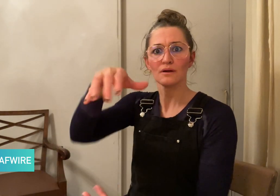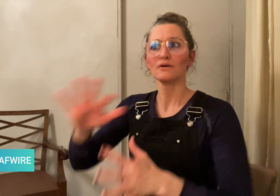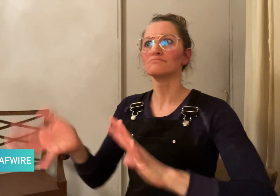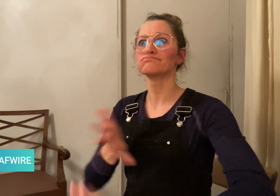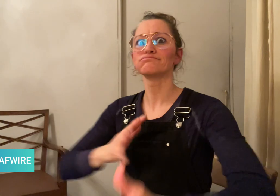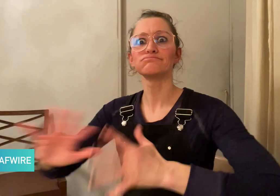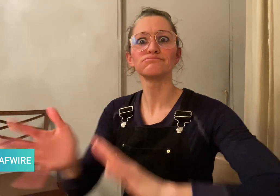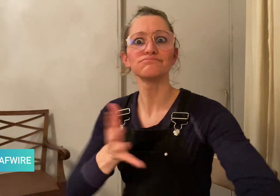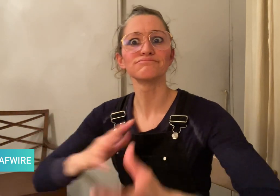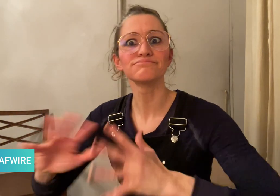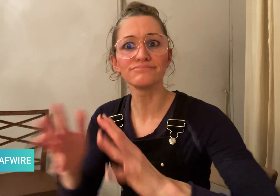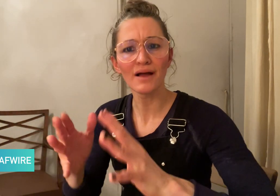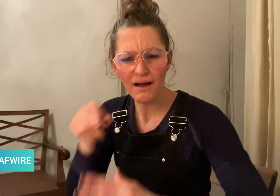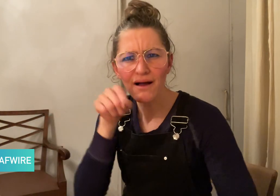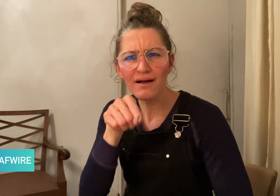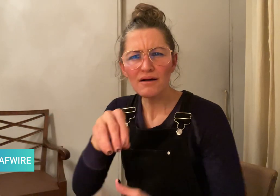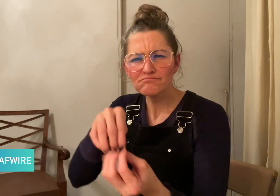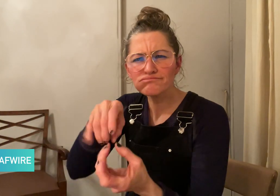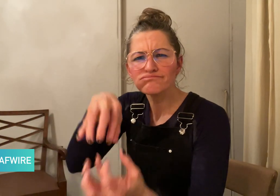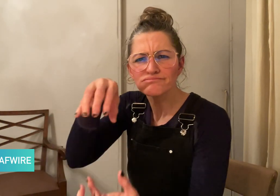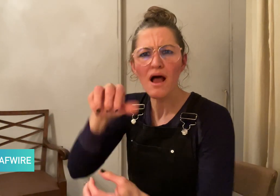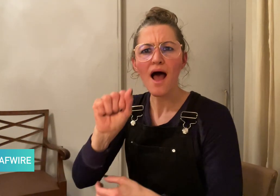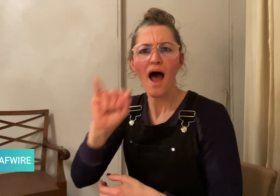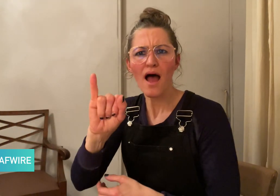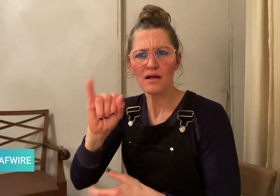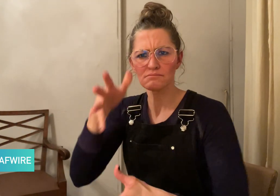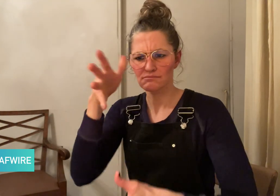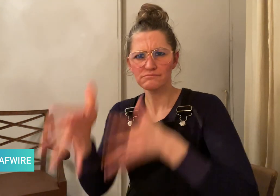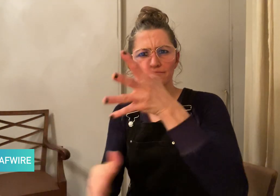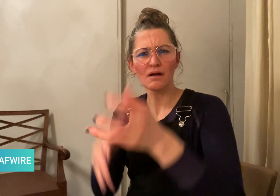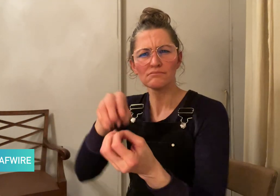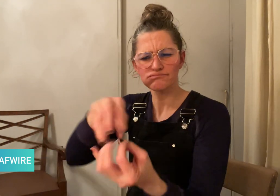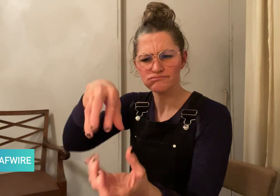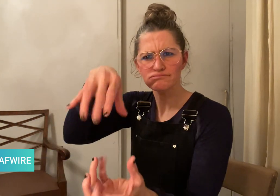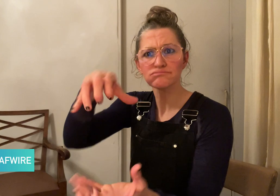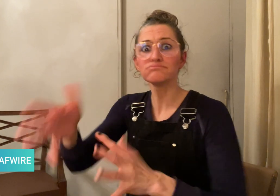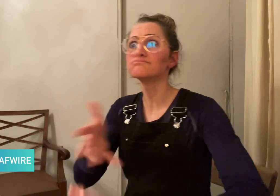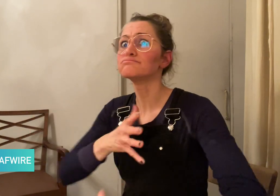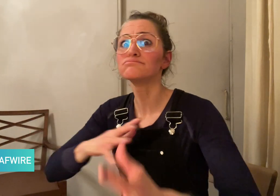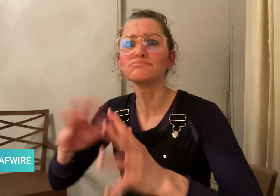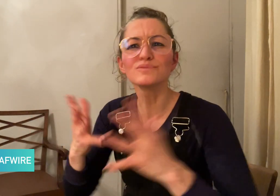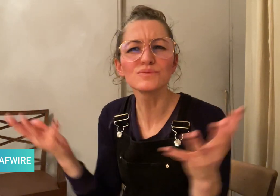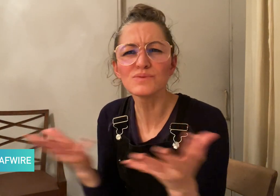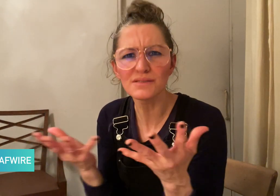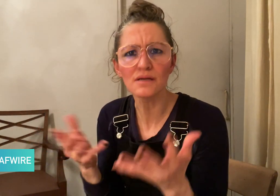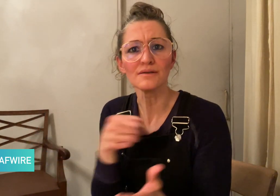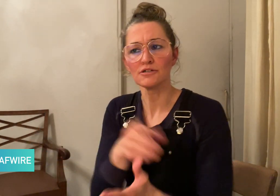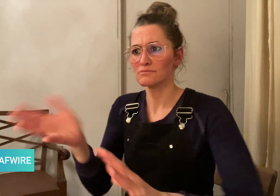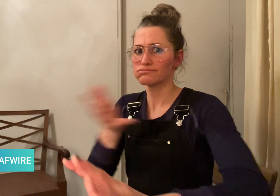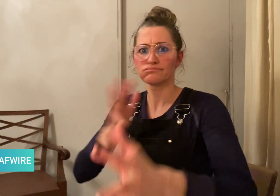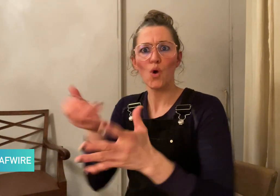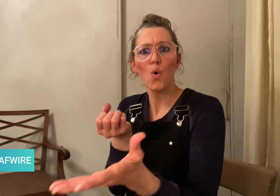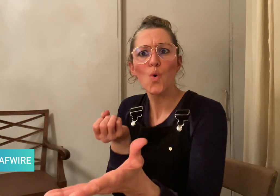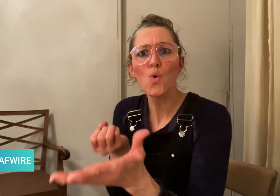An AI sign language anchor is a news anchor that looks like